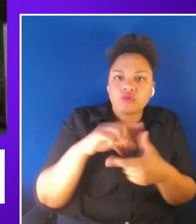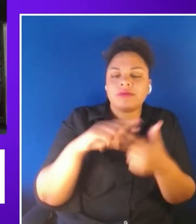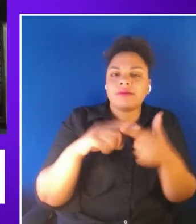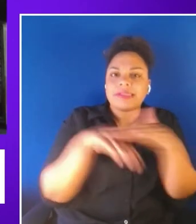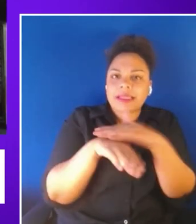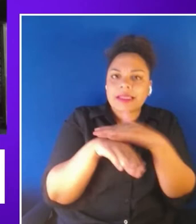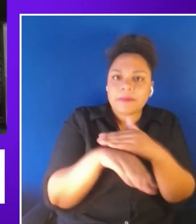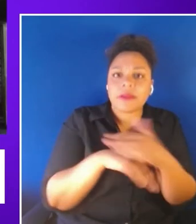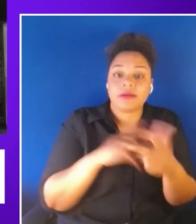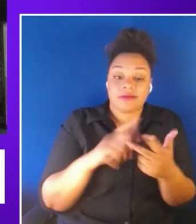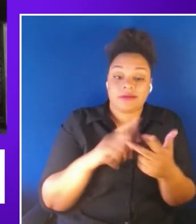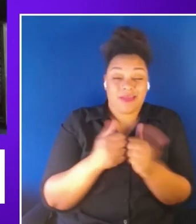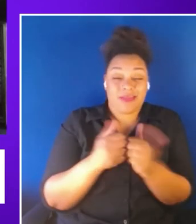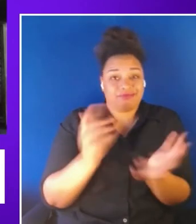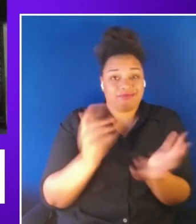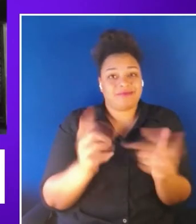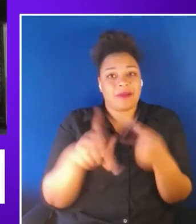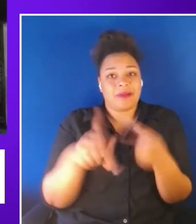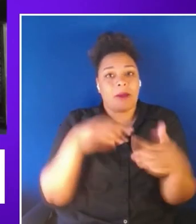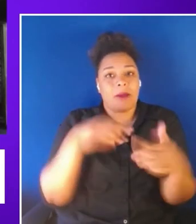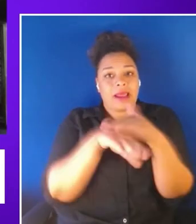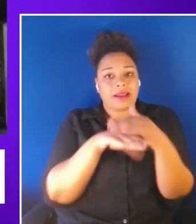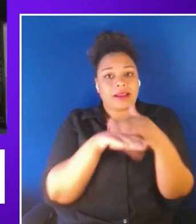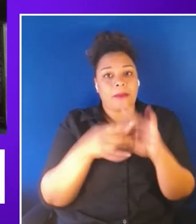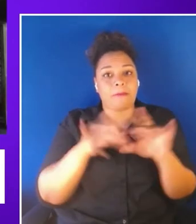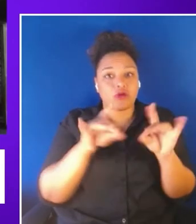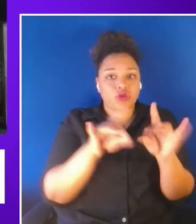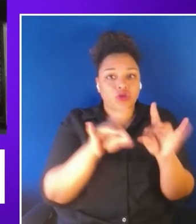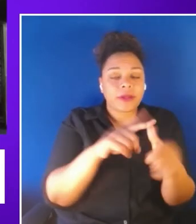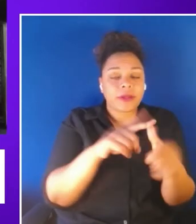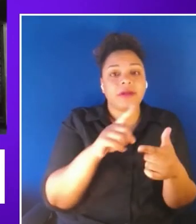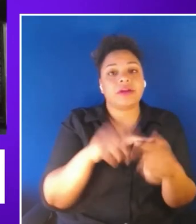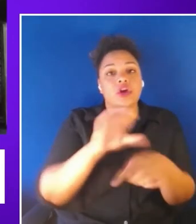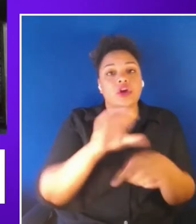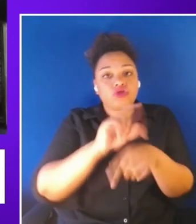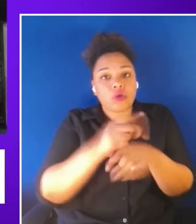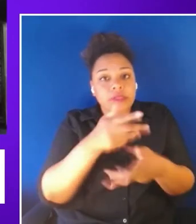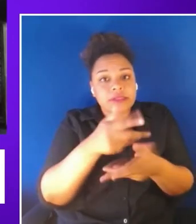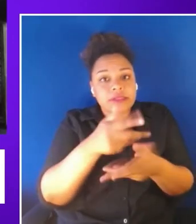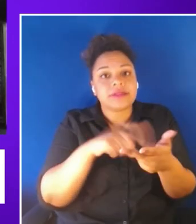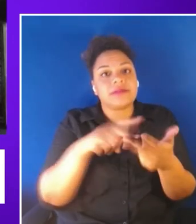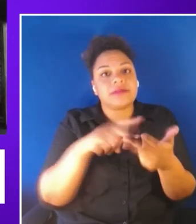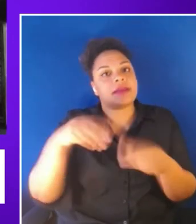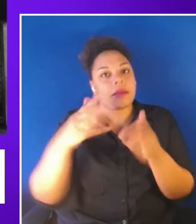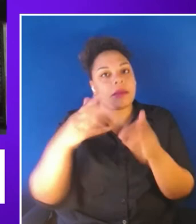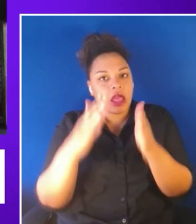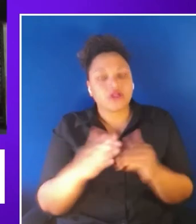between procurement consultants and suppliers and getting involved in community efforts